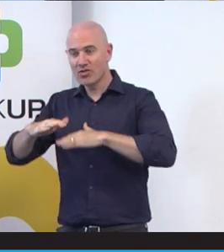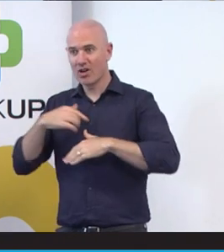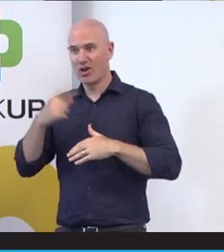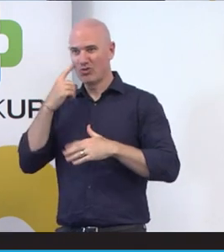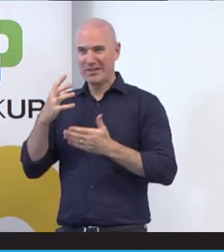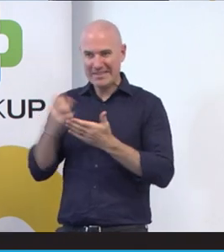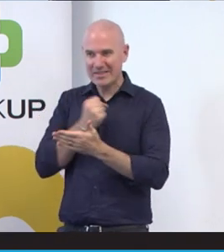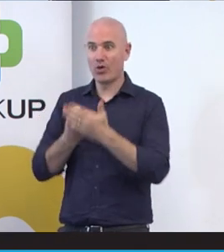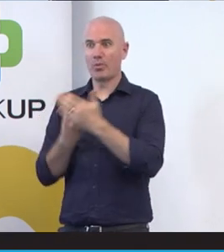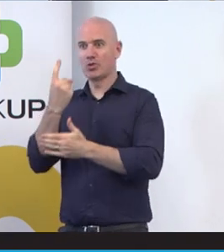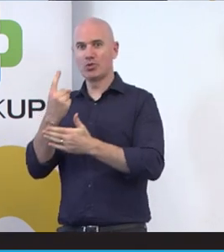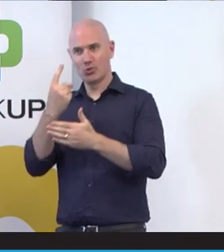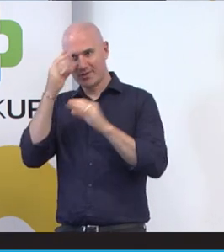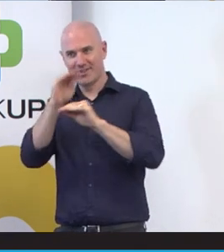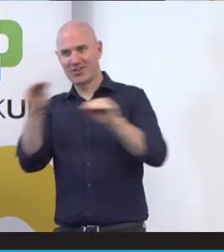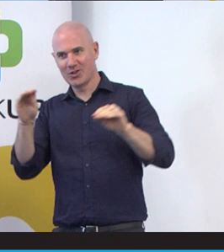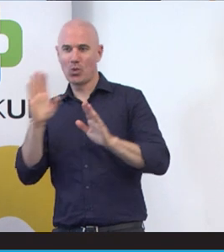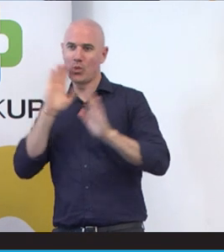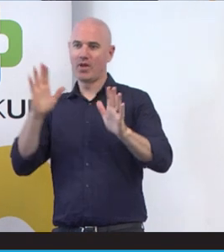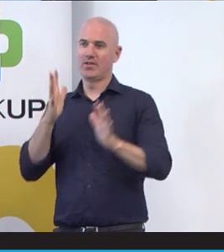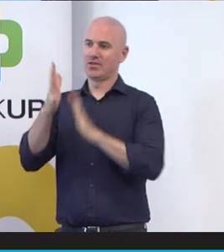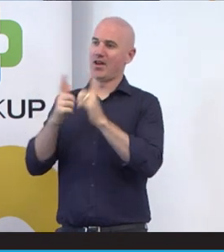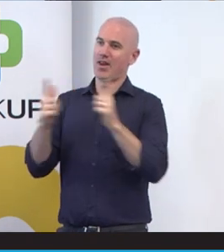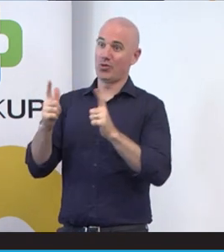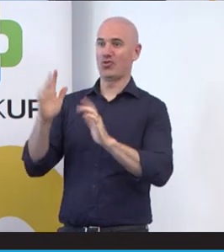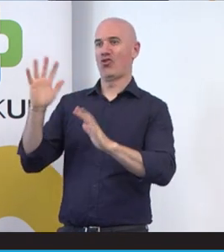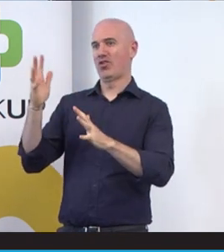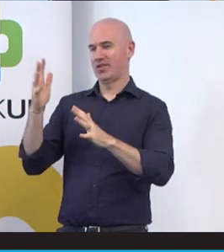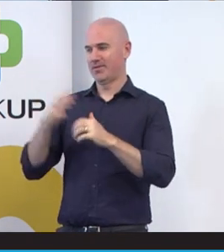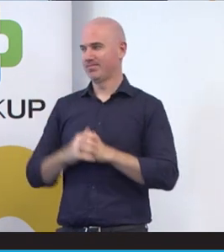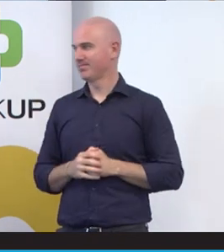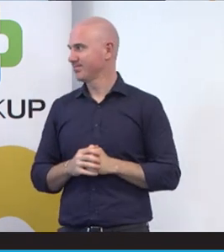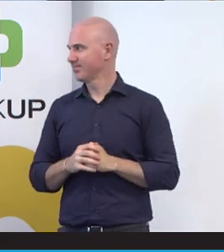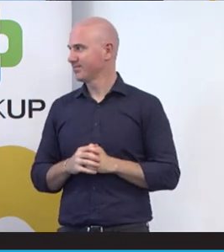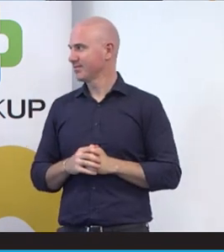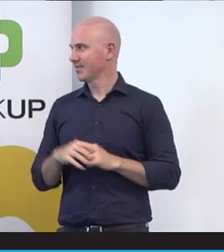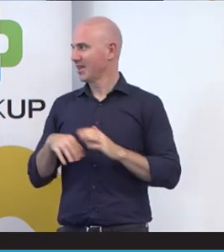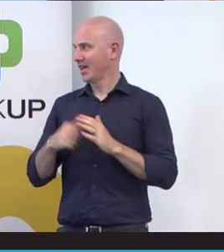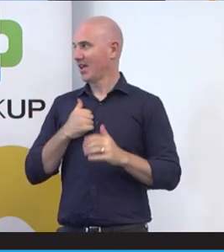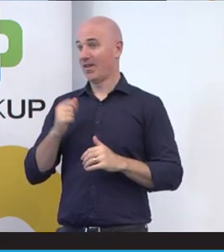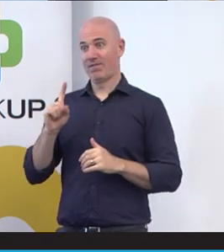share everyone and wonderful sign language of Auslan of Australia in a very nation language.